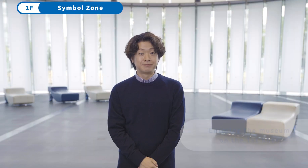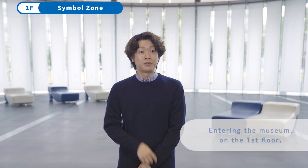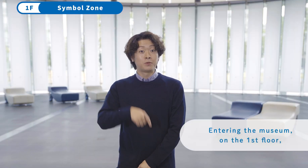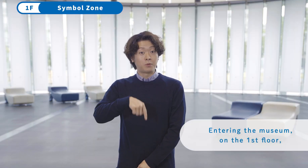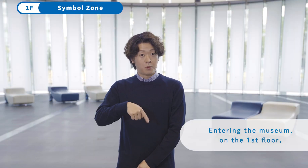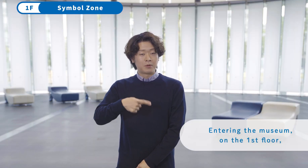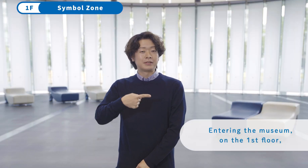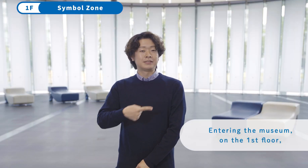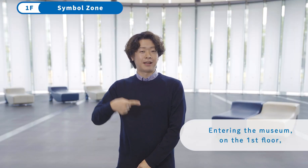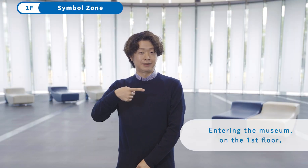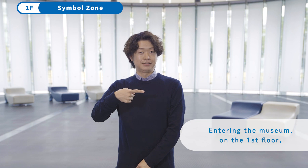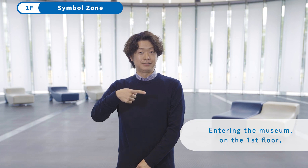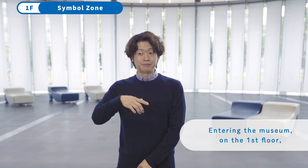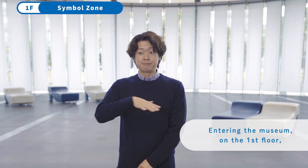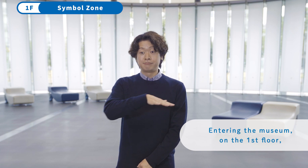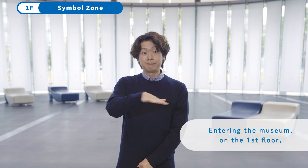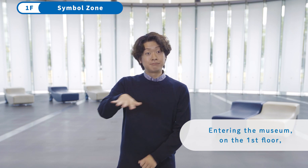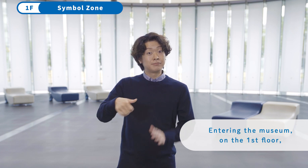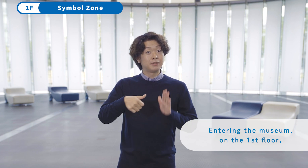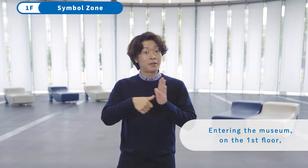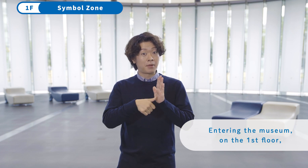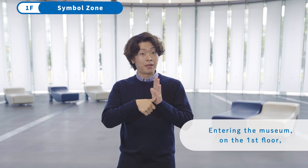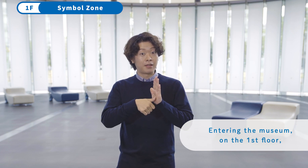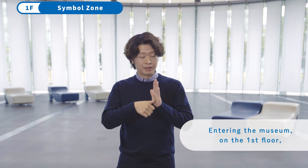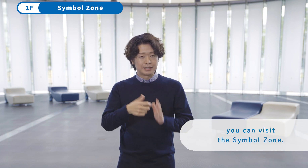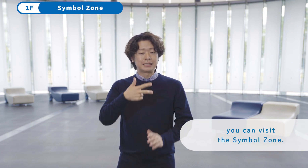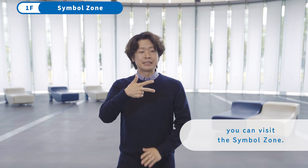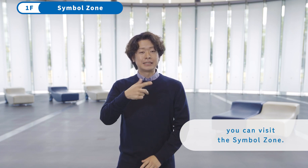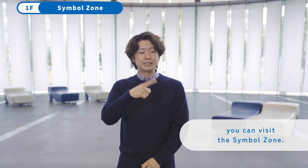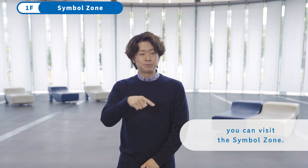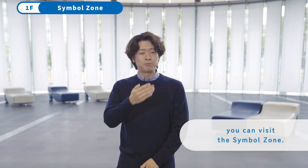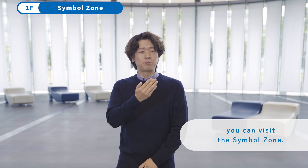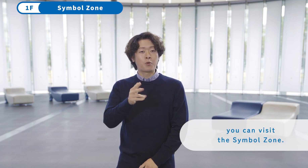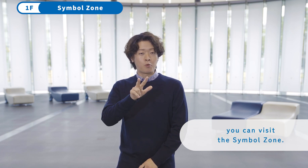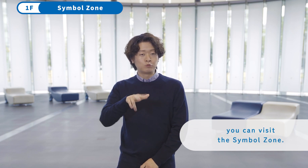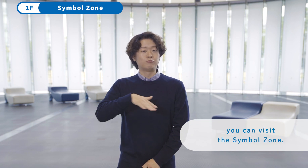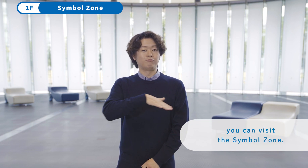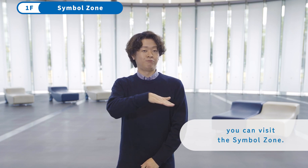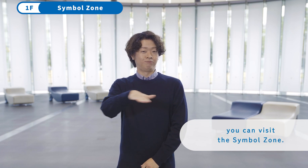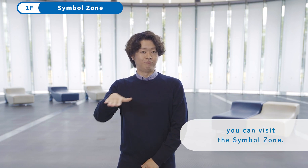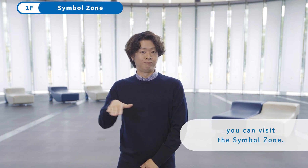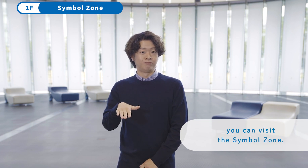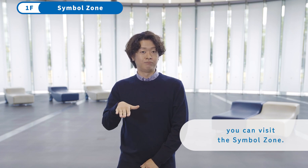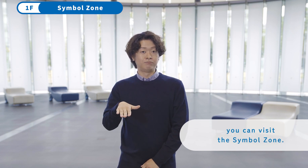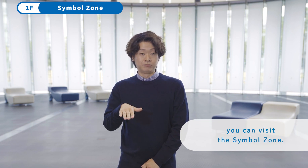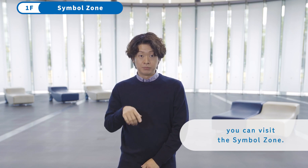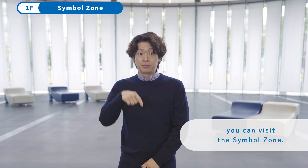Entering the museum, on the 1st floor, you can visit the Symbol Zone.